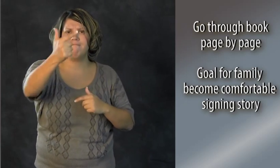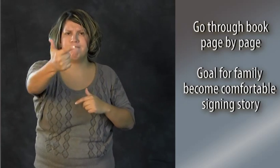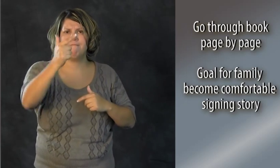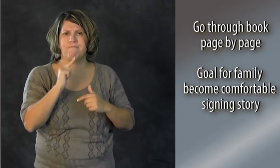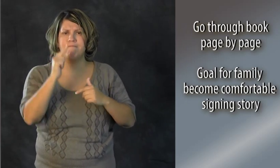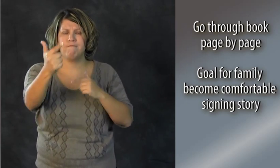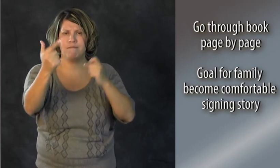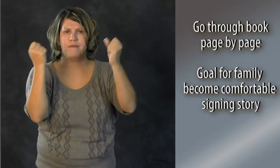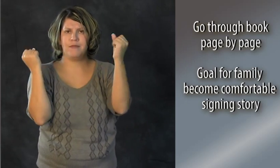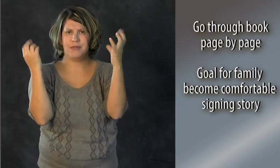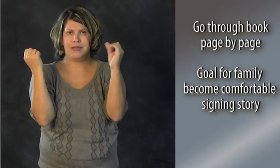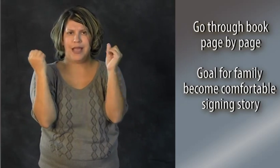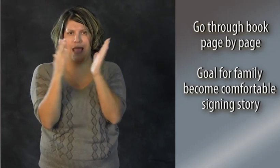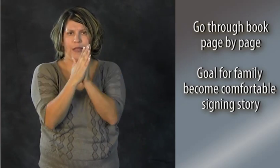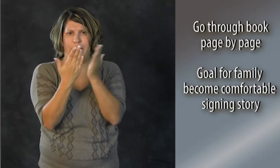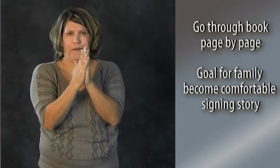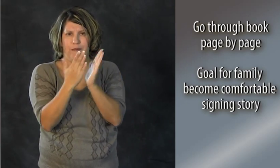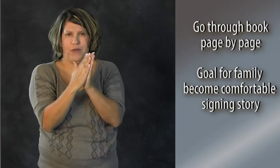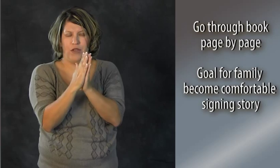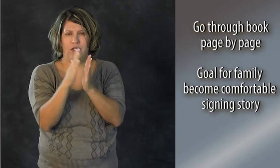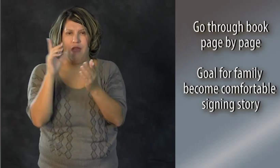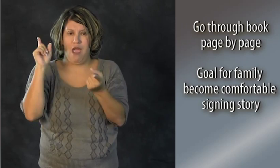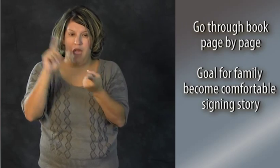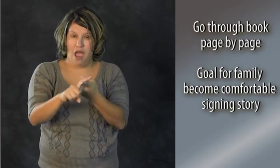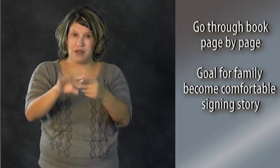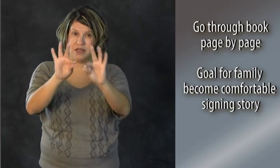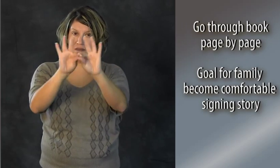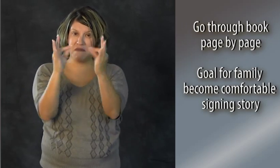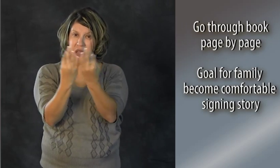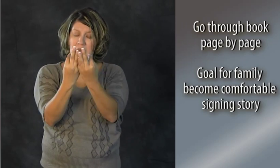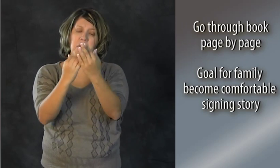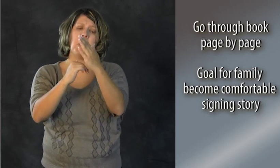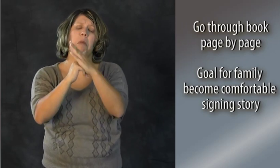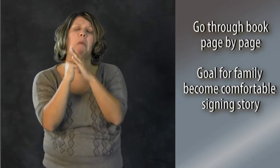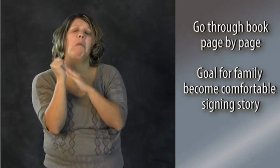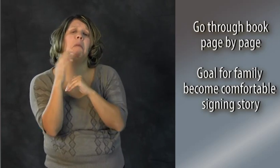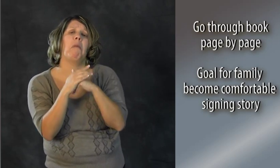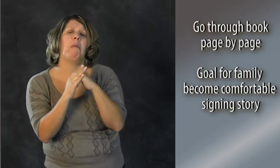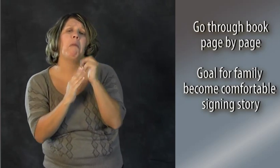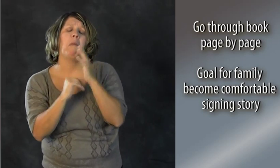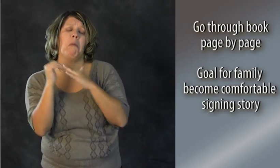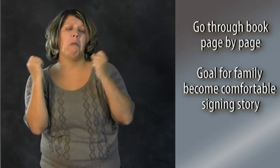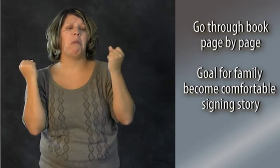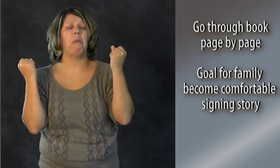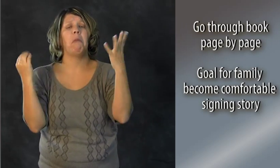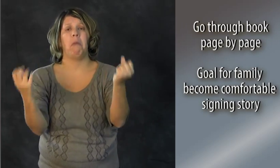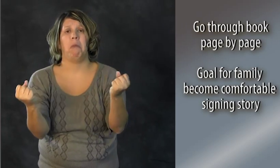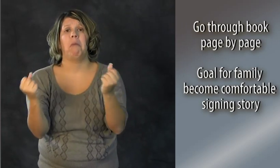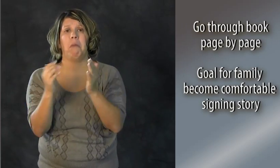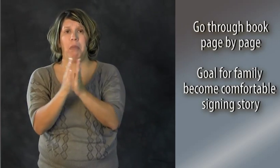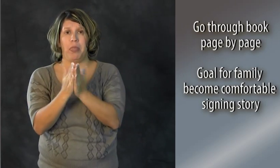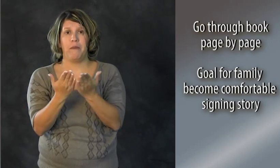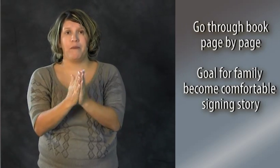take turns signing each of the pages until the family feels comfortable